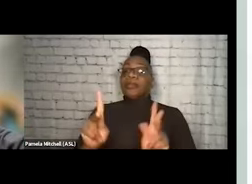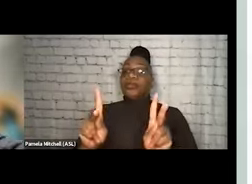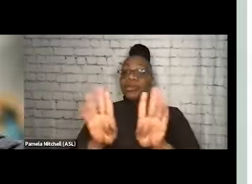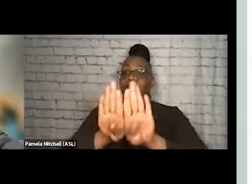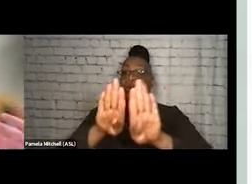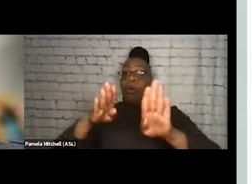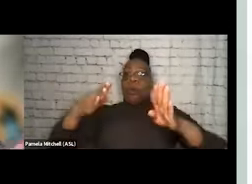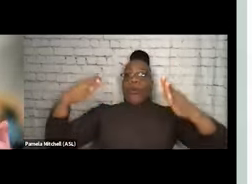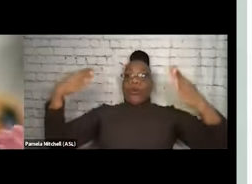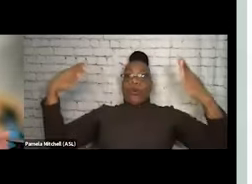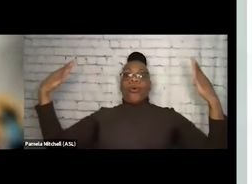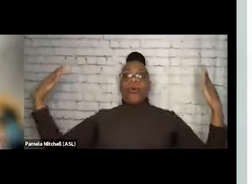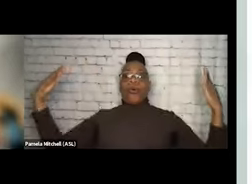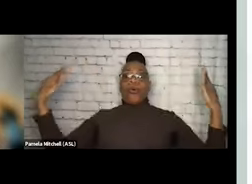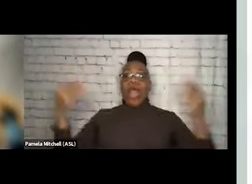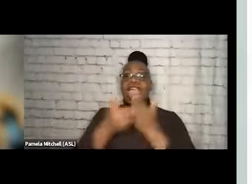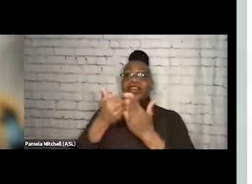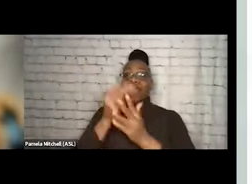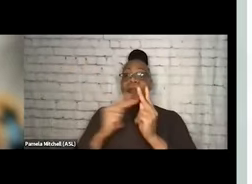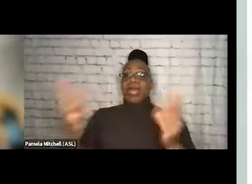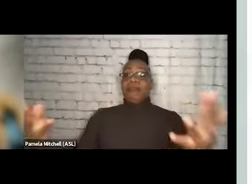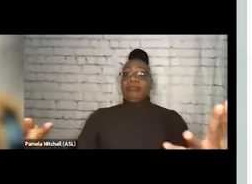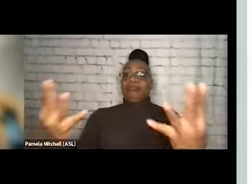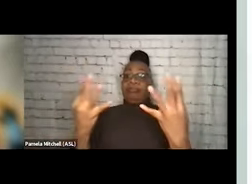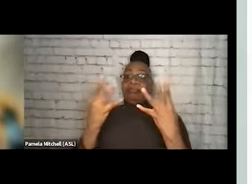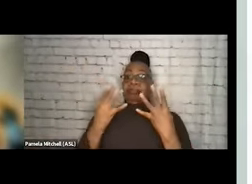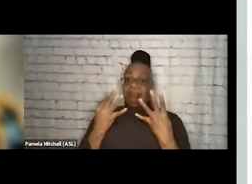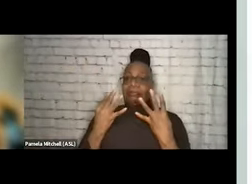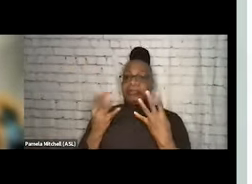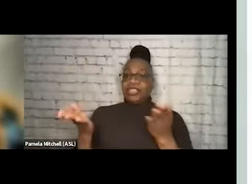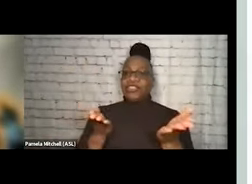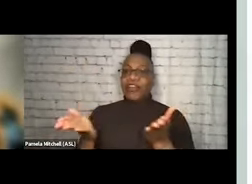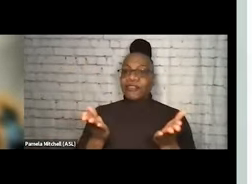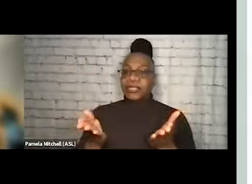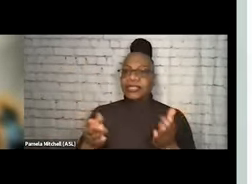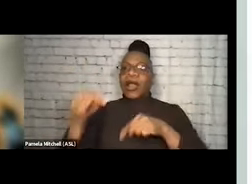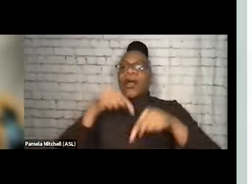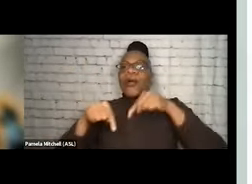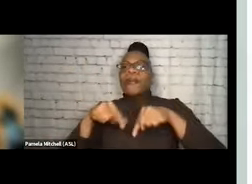and bring new people into that fold of services. Going back to the risk mitigation definition,